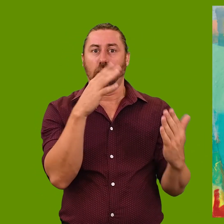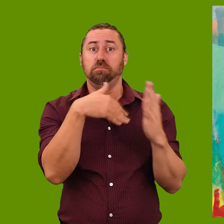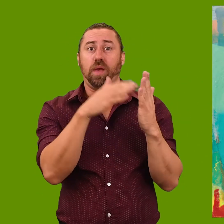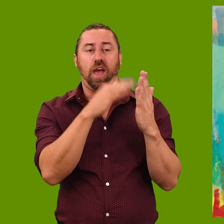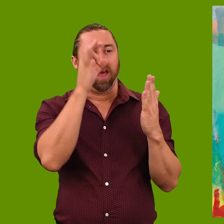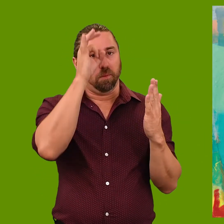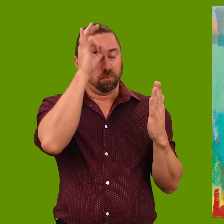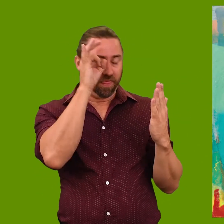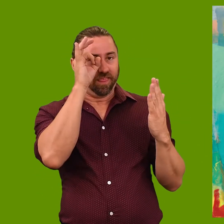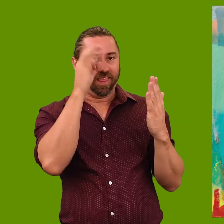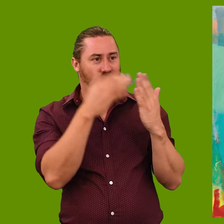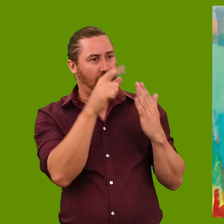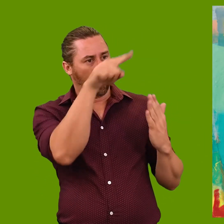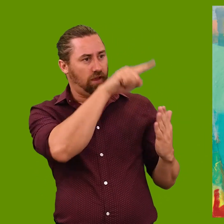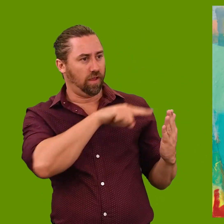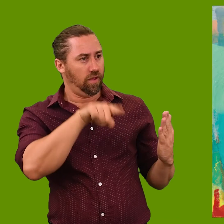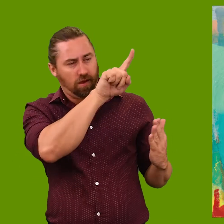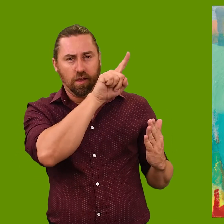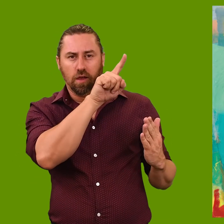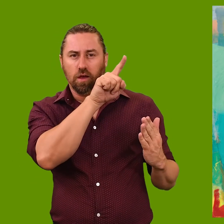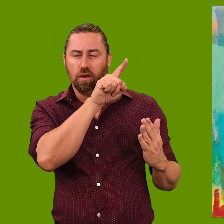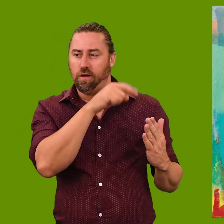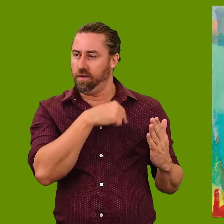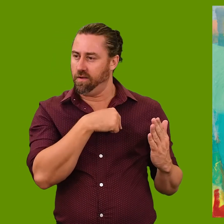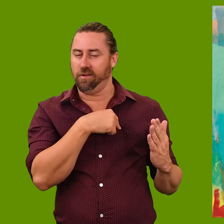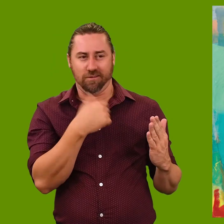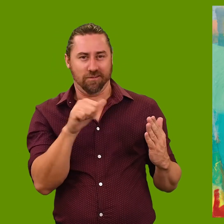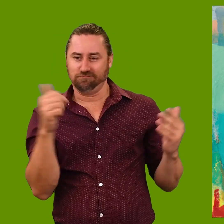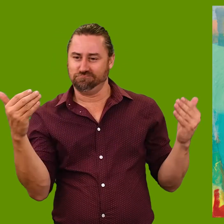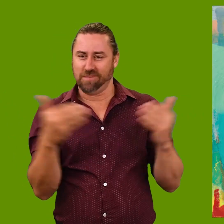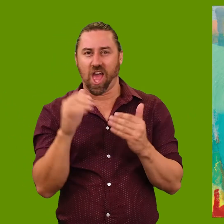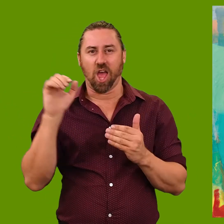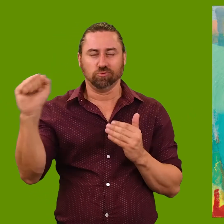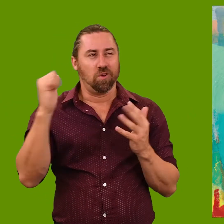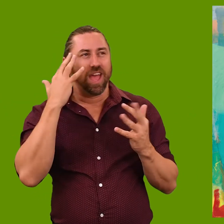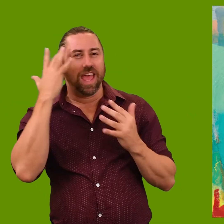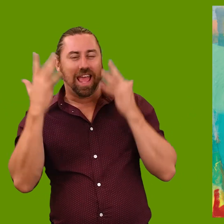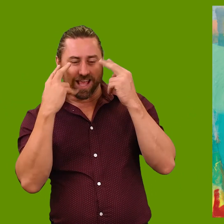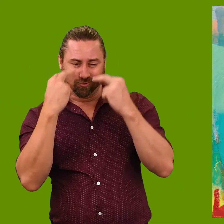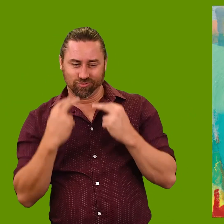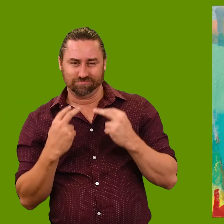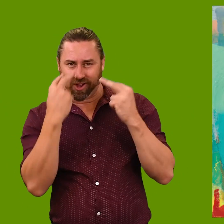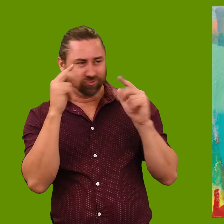on the canvas, a blob of paint hung over her eye, giving the portrait that feeling of introspection